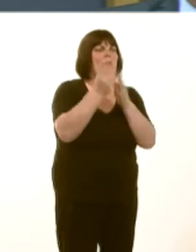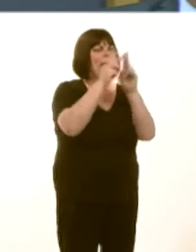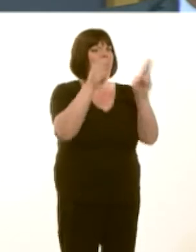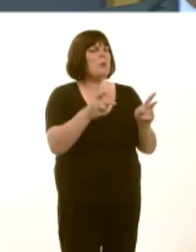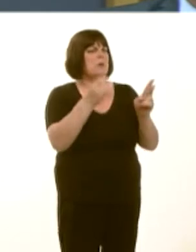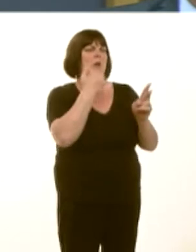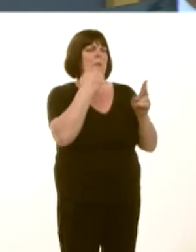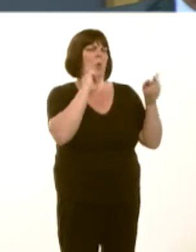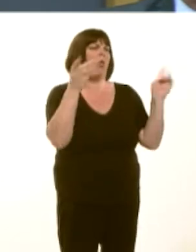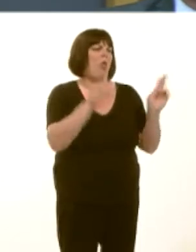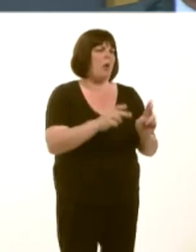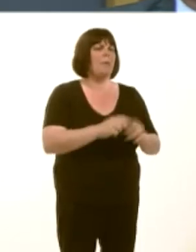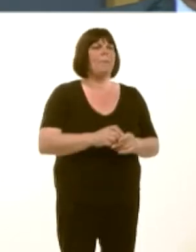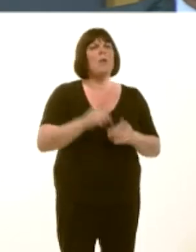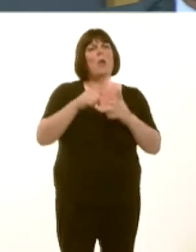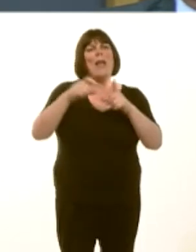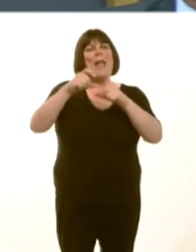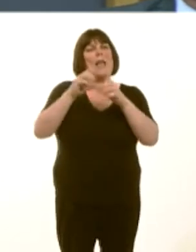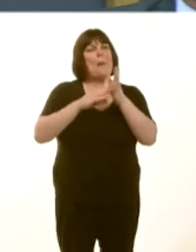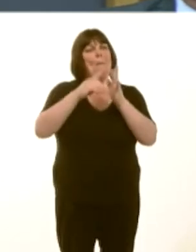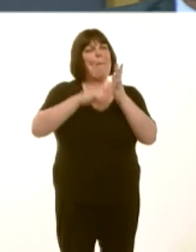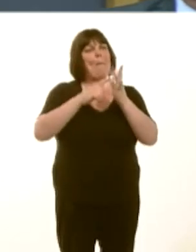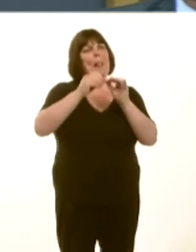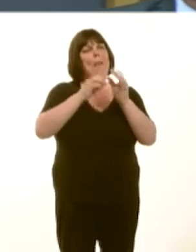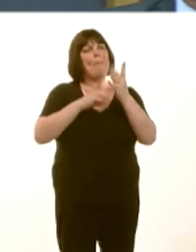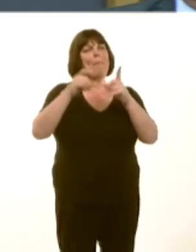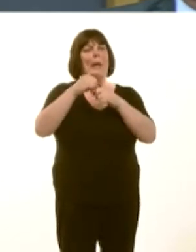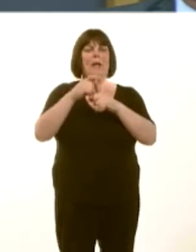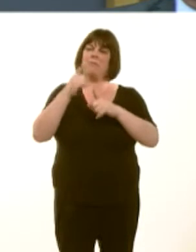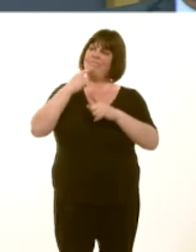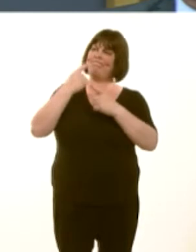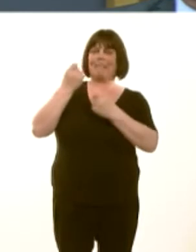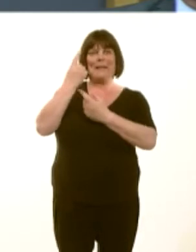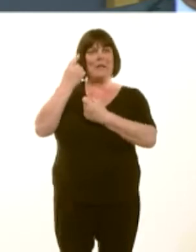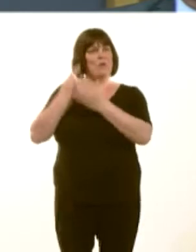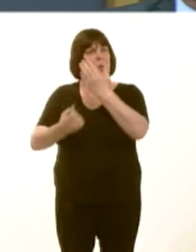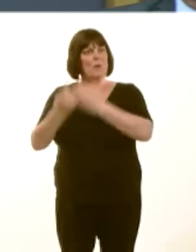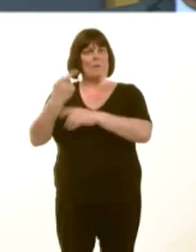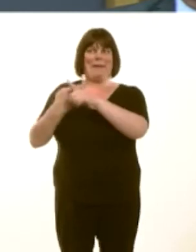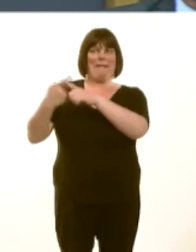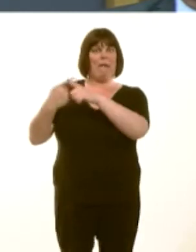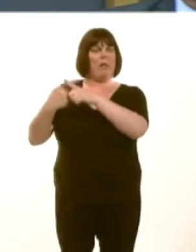on both those matters at UK level for England, what are your policies now in Wales, given